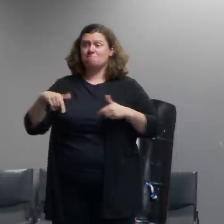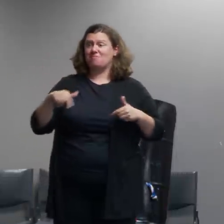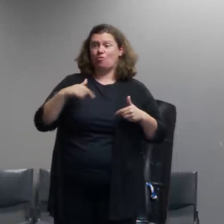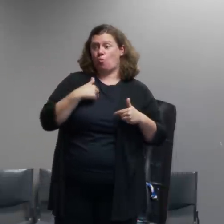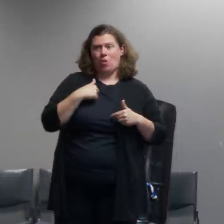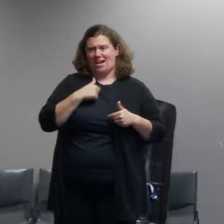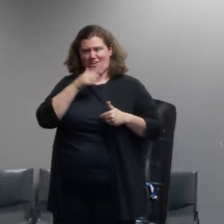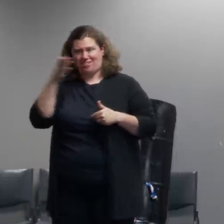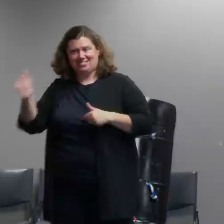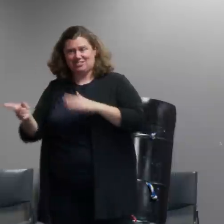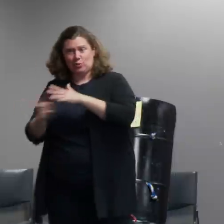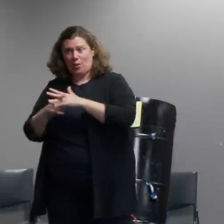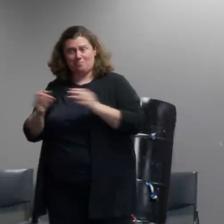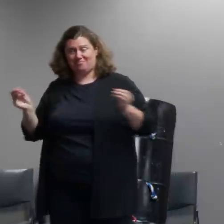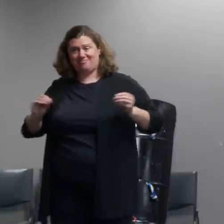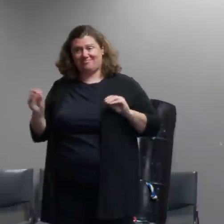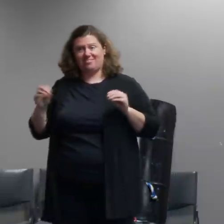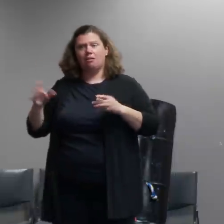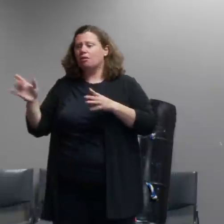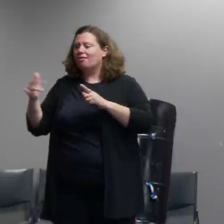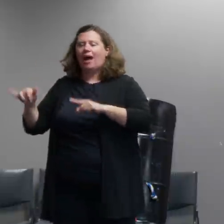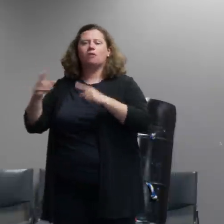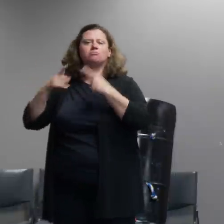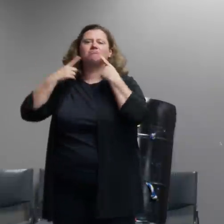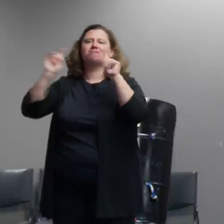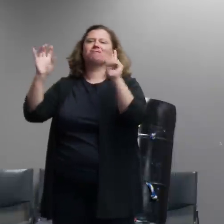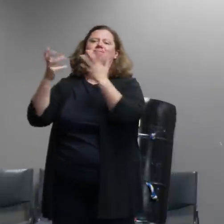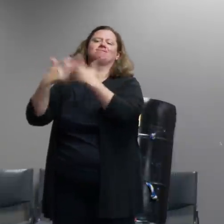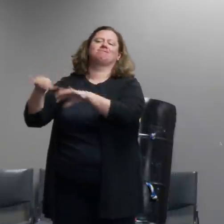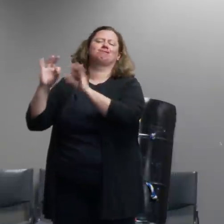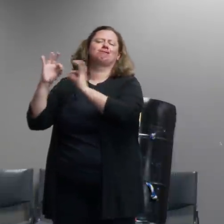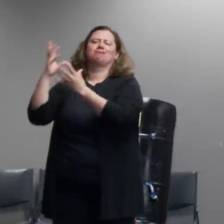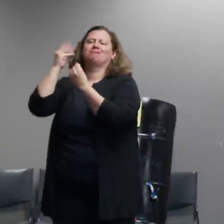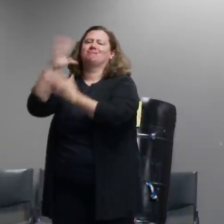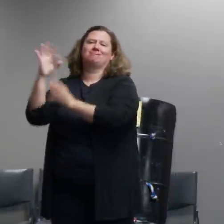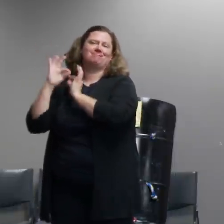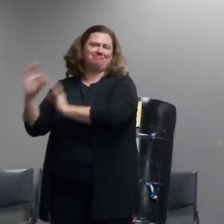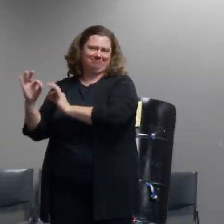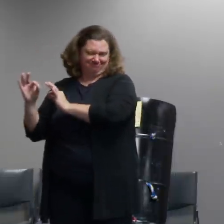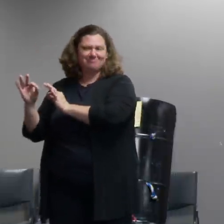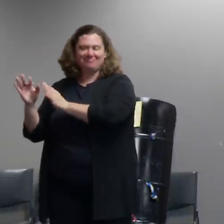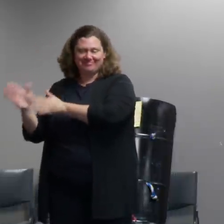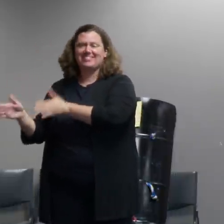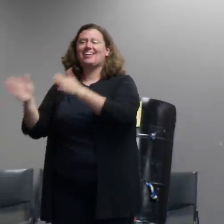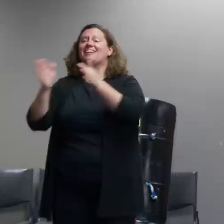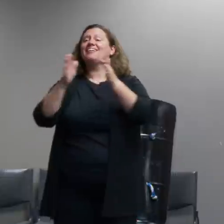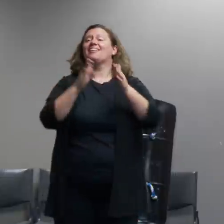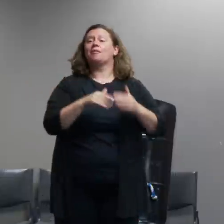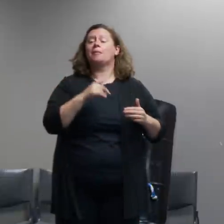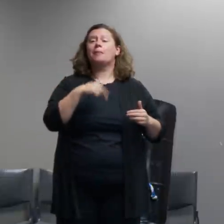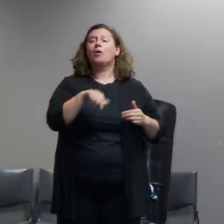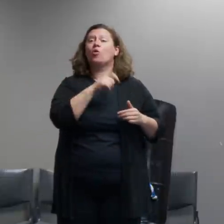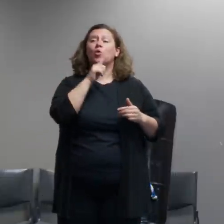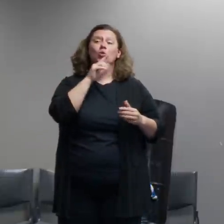it worked really well in some cases the people involved decided to